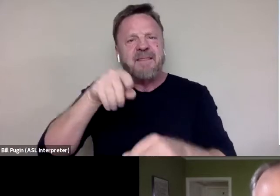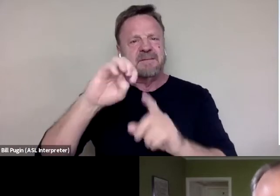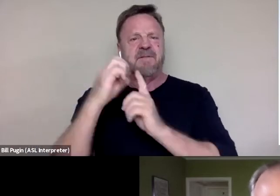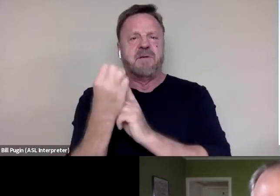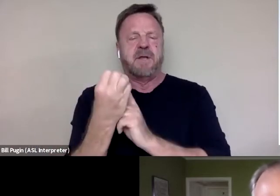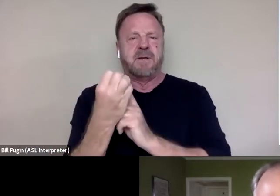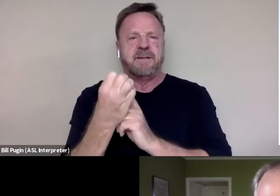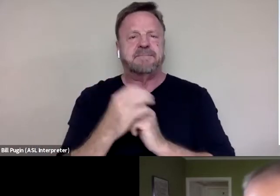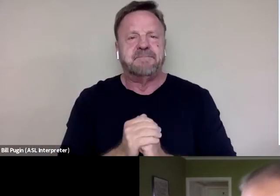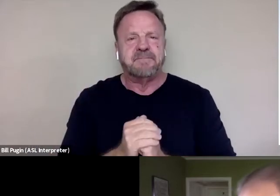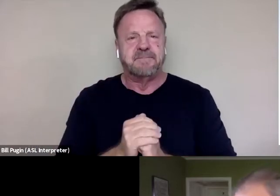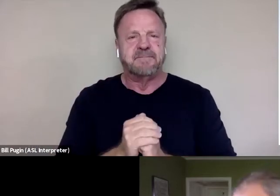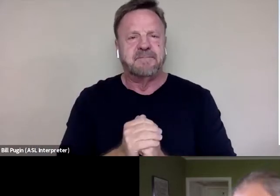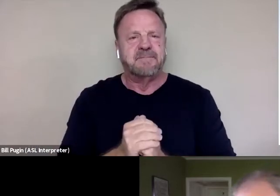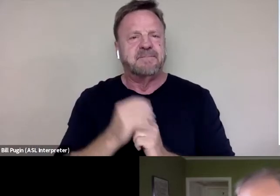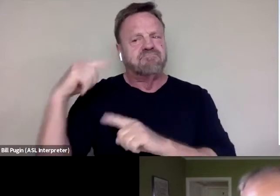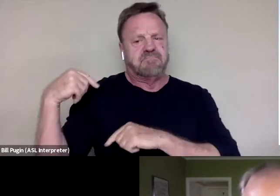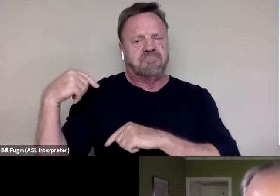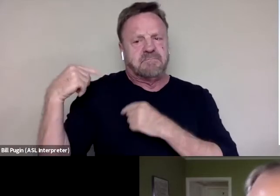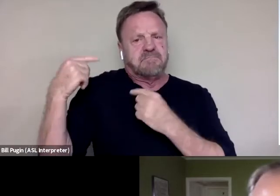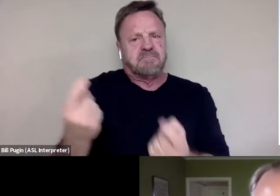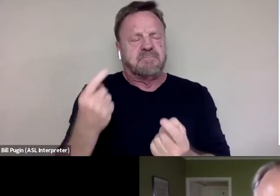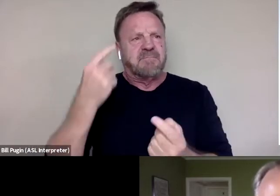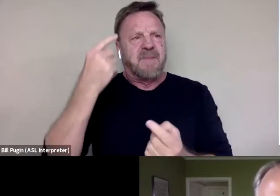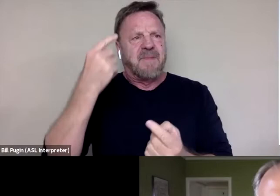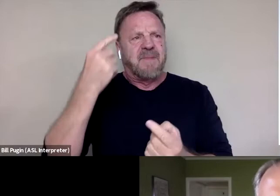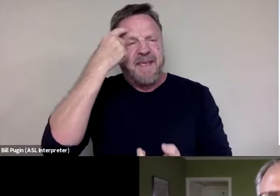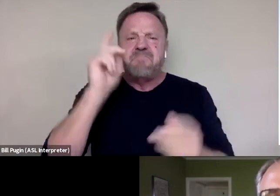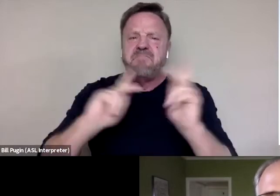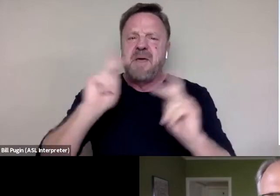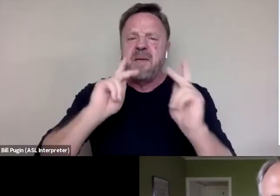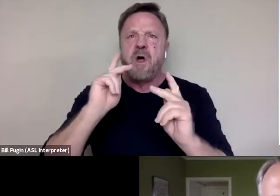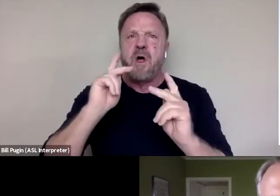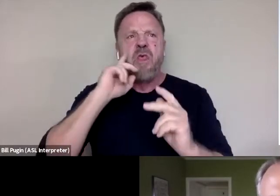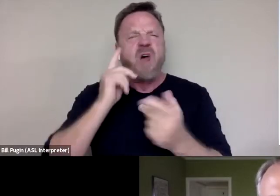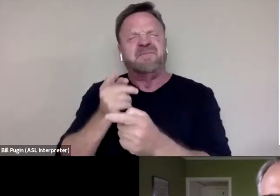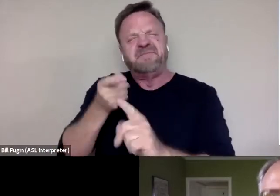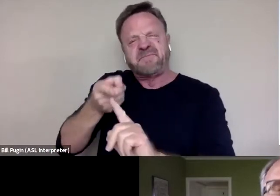For a long time, I think, (clears throat) excuse me, people thought of it, well, this is a women's problem.